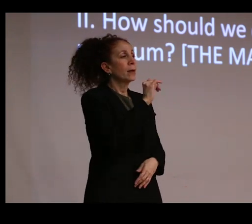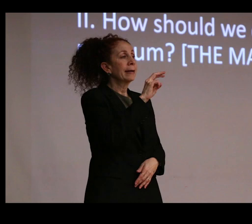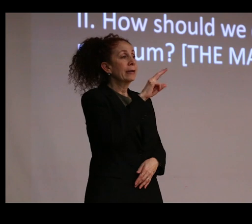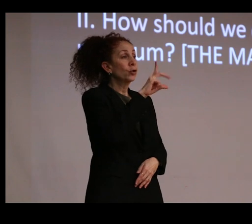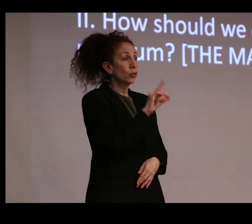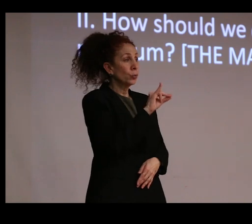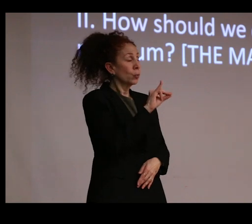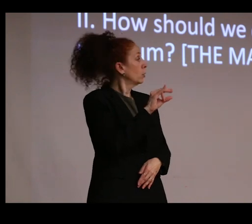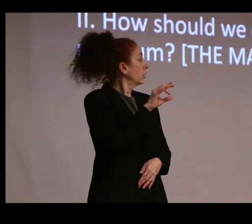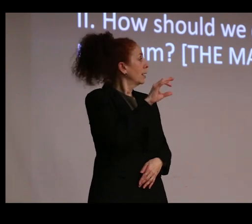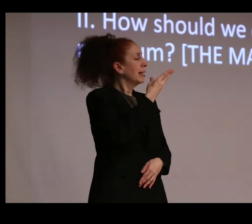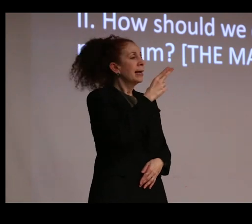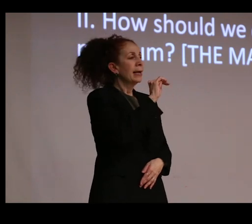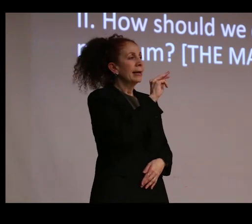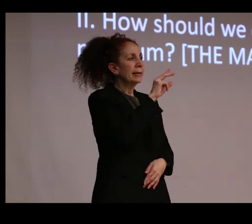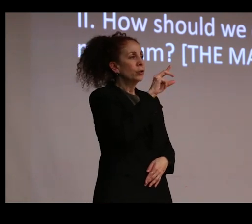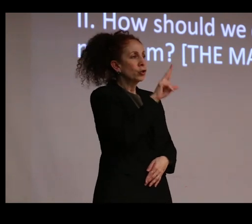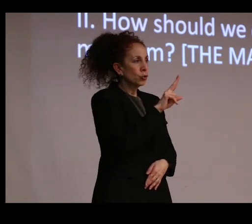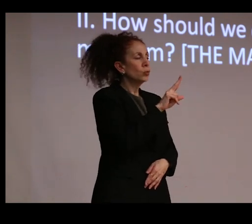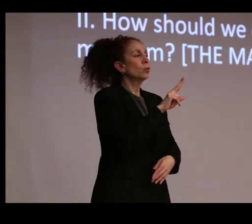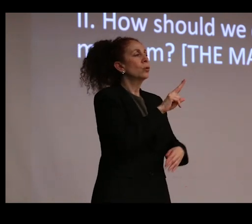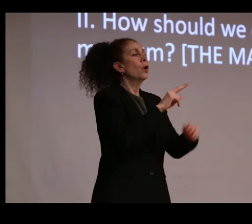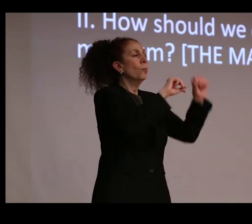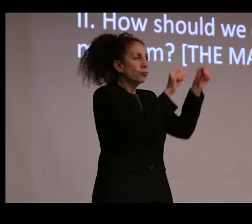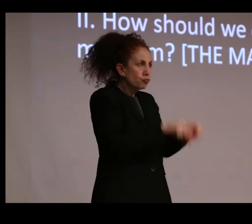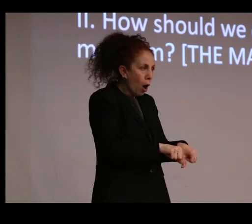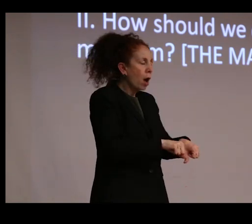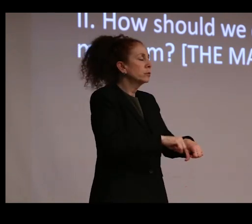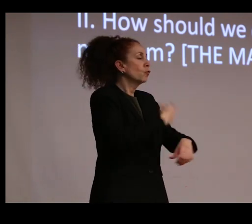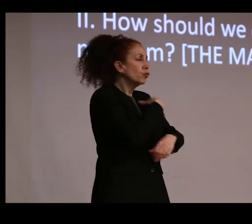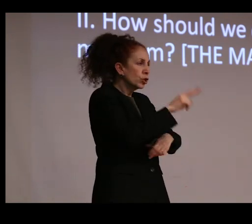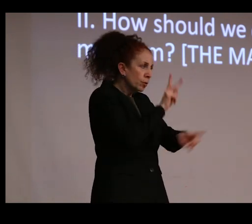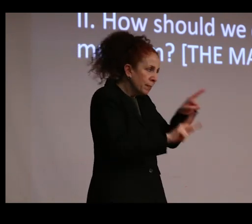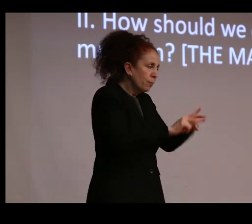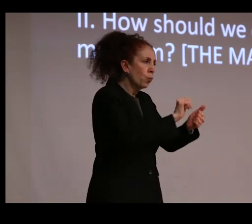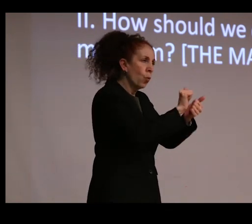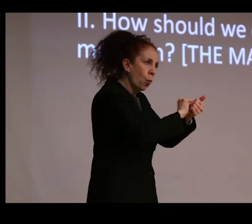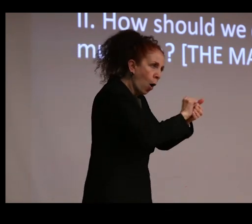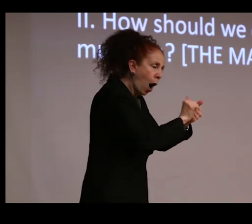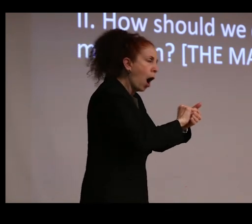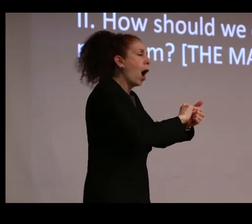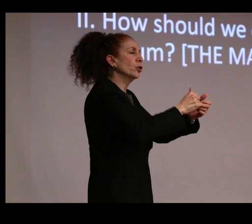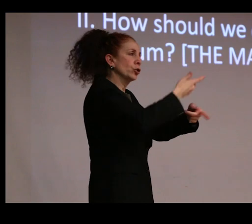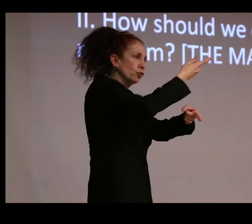for by religious practitioners who wash, dress, anoint, and prepare them for public view.